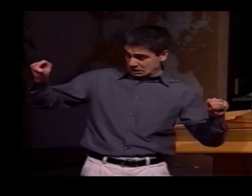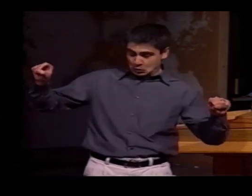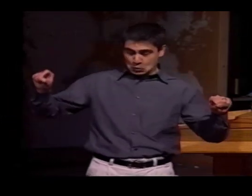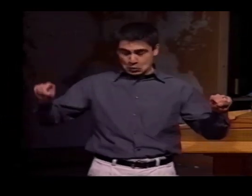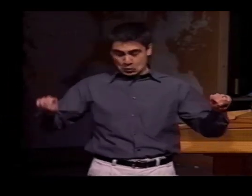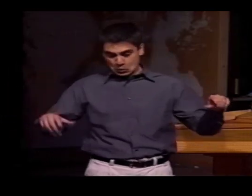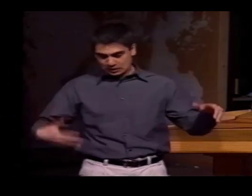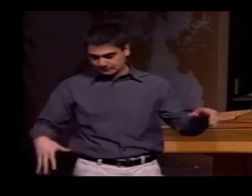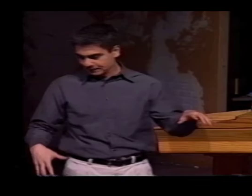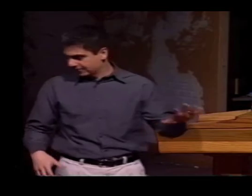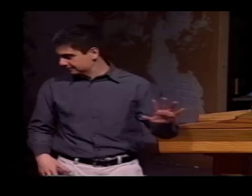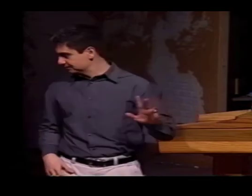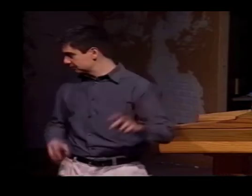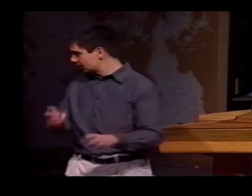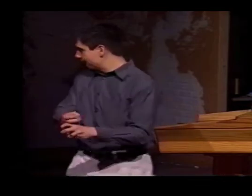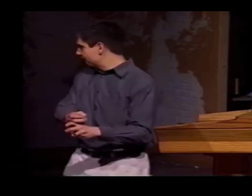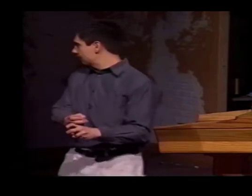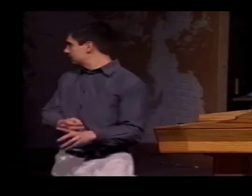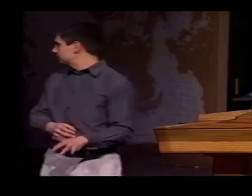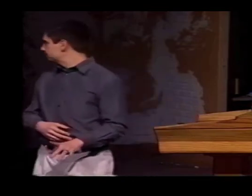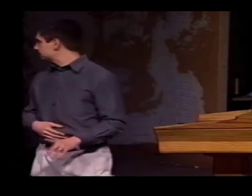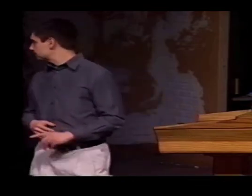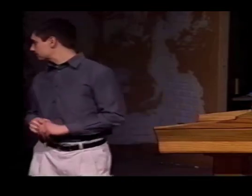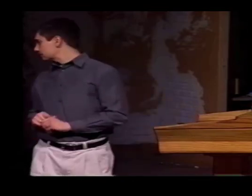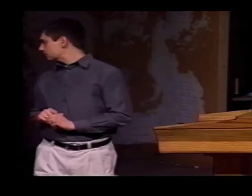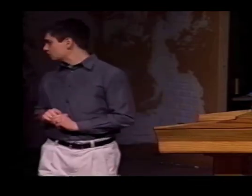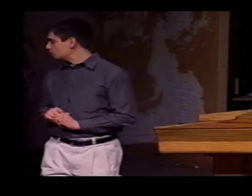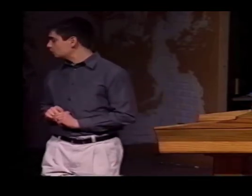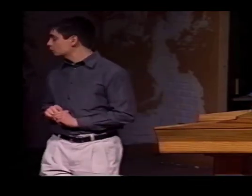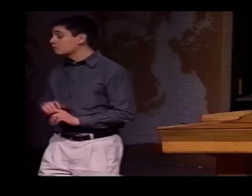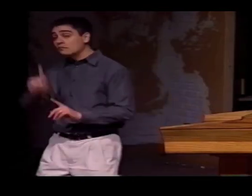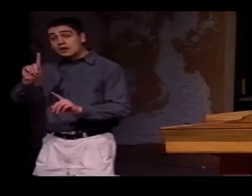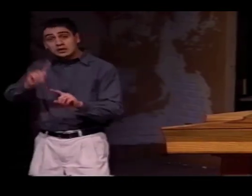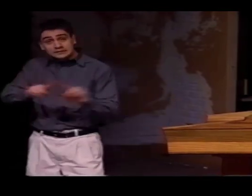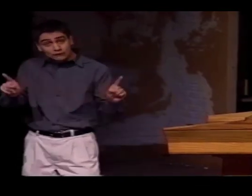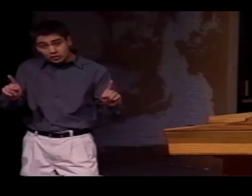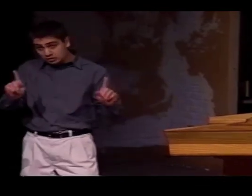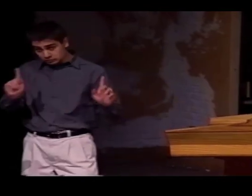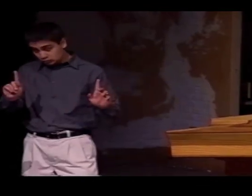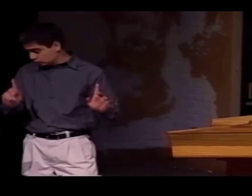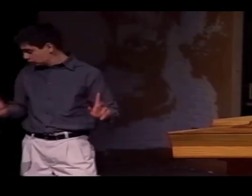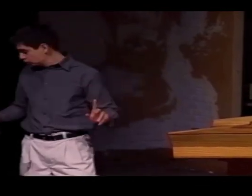NOTICE THEY'RE KIND OF SIMILAR, BUT A LITTLE DIFFERENT BETWEEN THE TWO LANGUAGES, THE NUMBER 20.